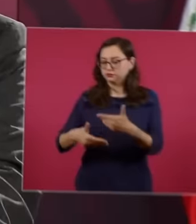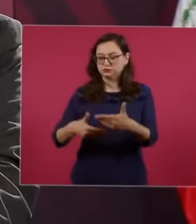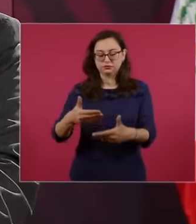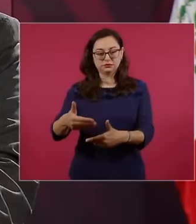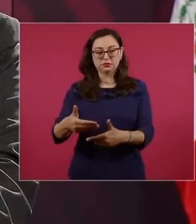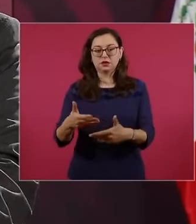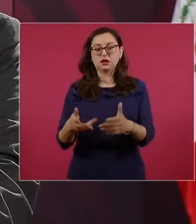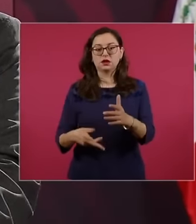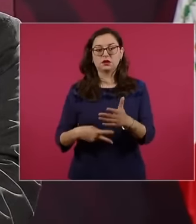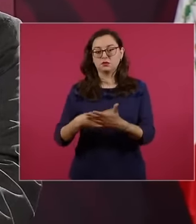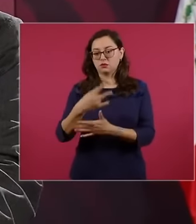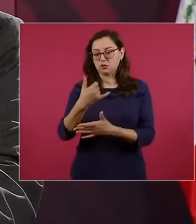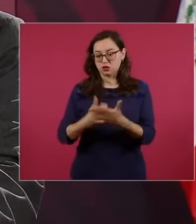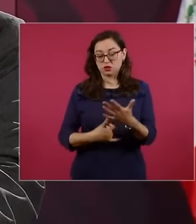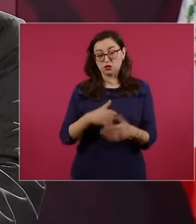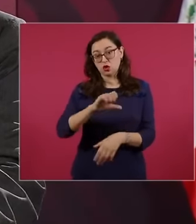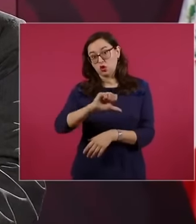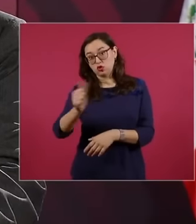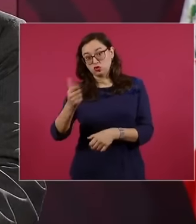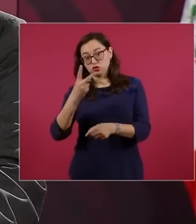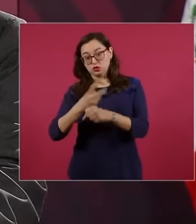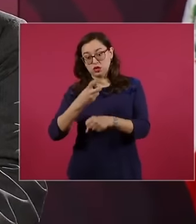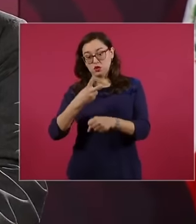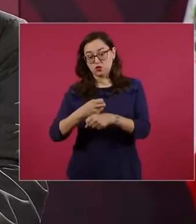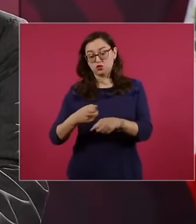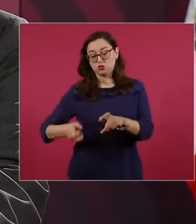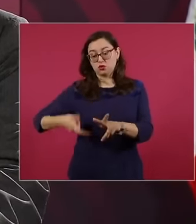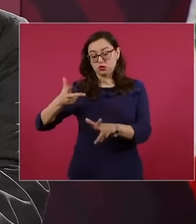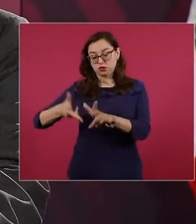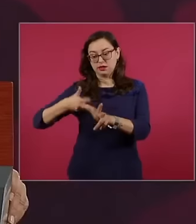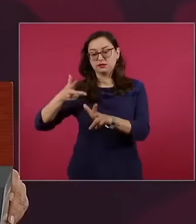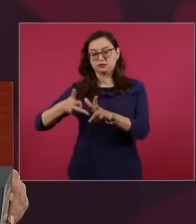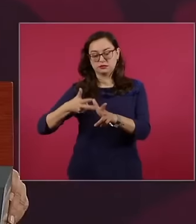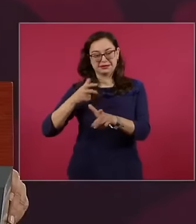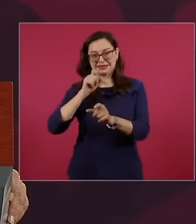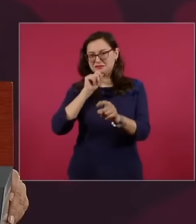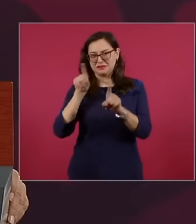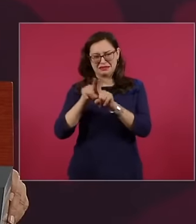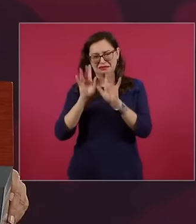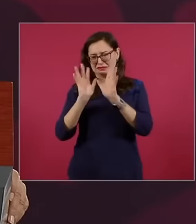the president of Mexico Andrés Manuel López Obrador revealed through the